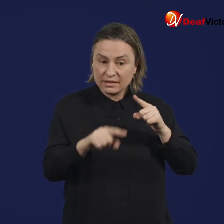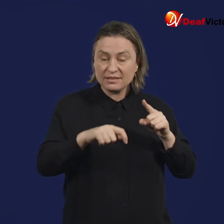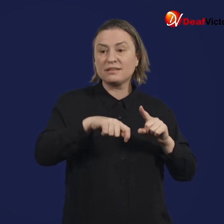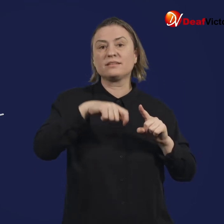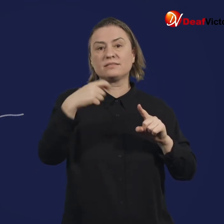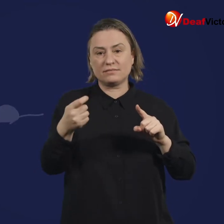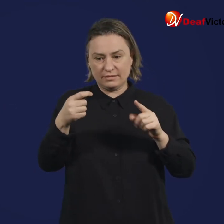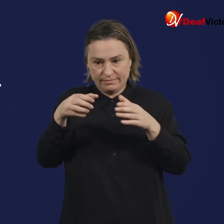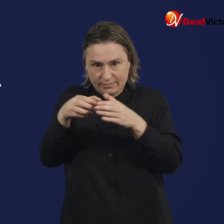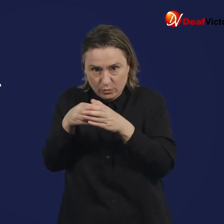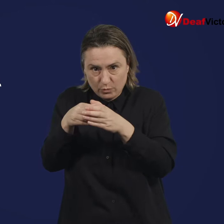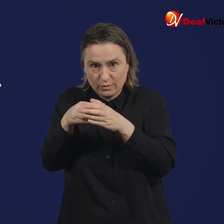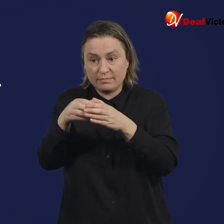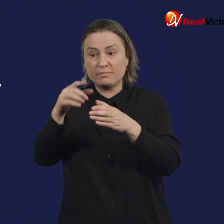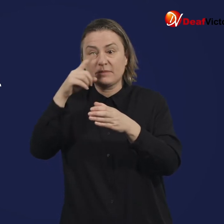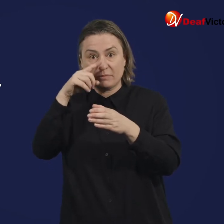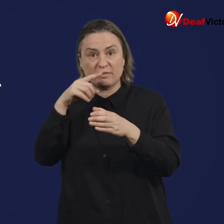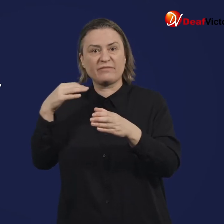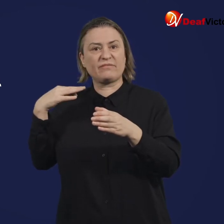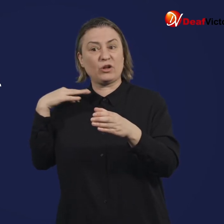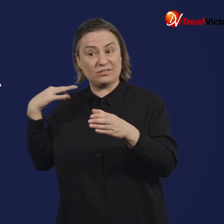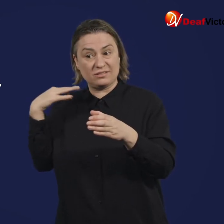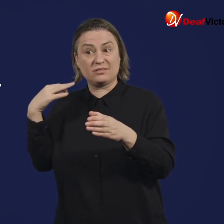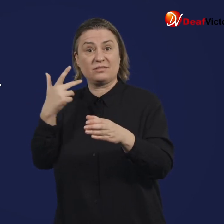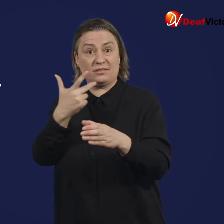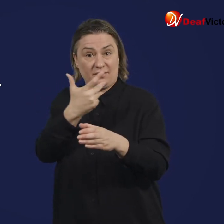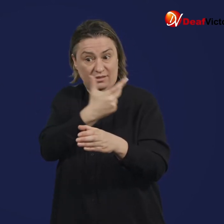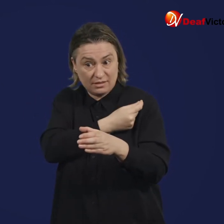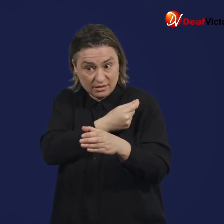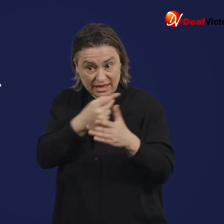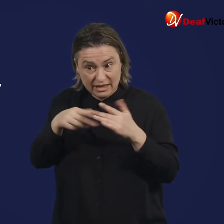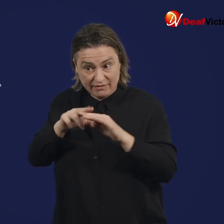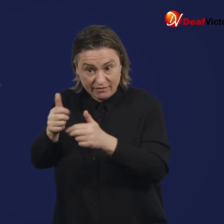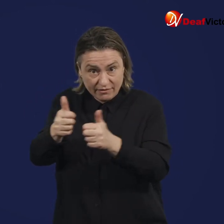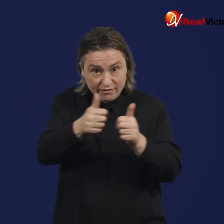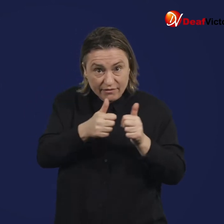If approved, phase one of the clinical trials commences with a group of dozens of participants.